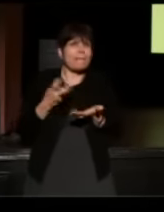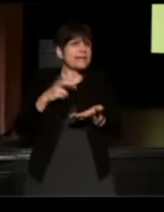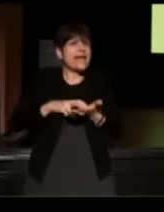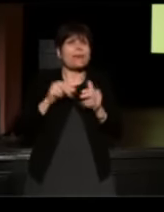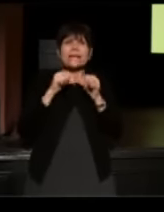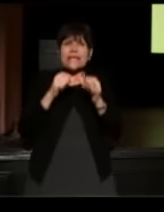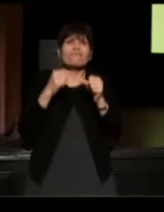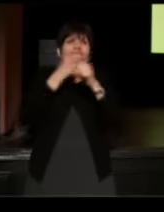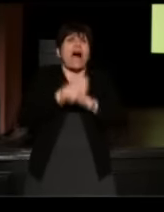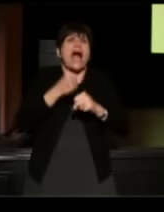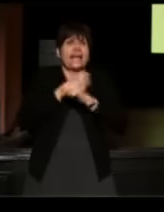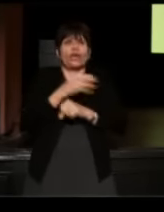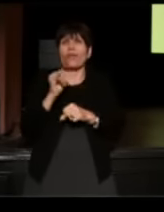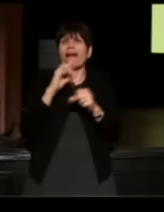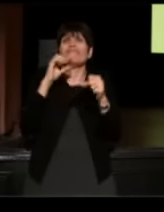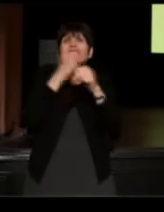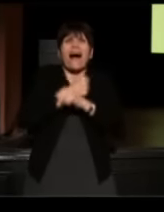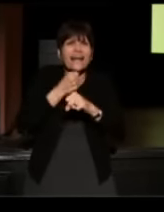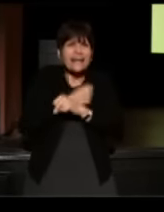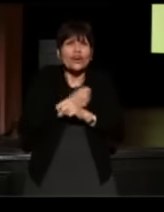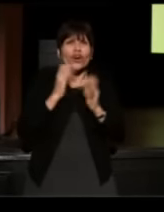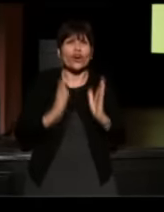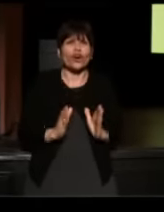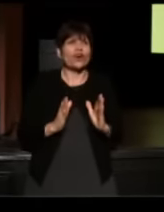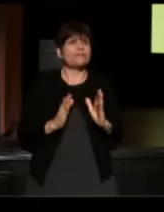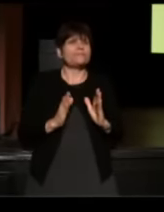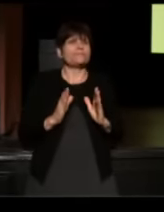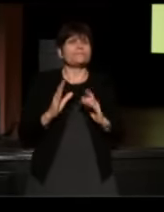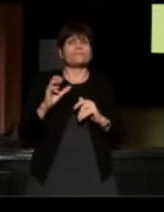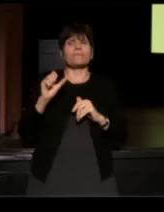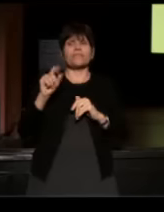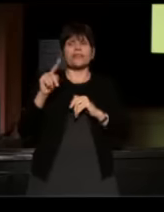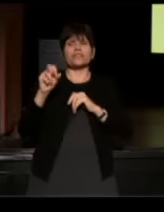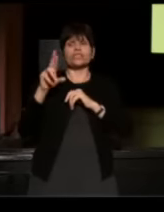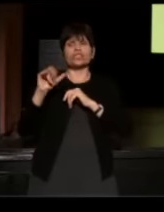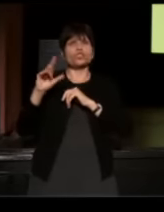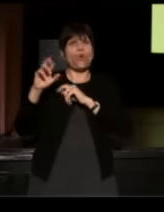There was somebody who left Story Corps. It wasn't Meredith, someone else who left